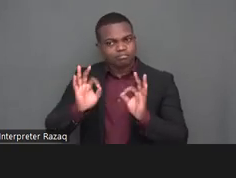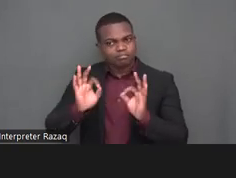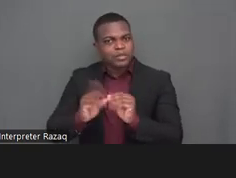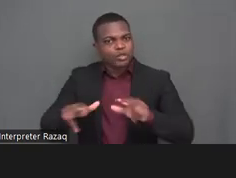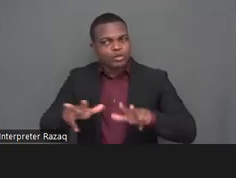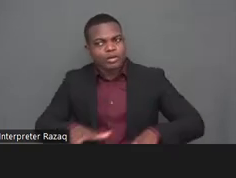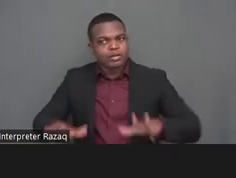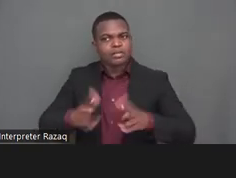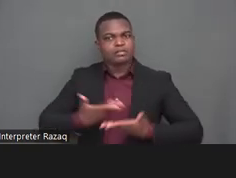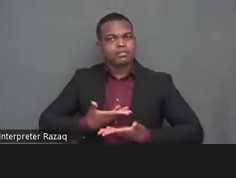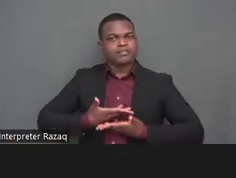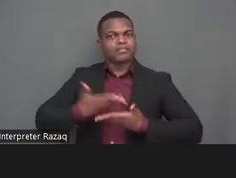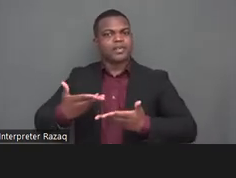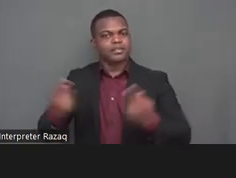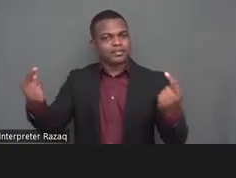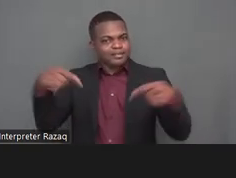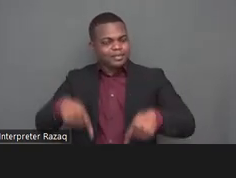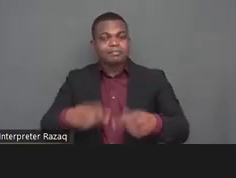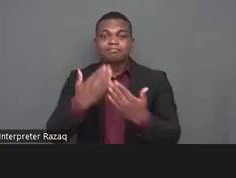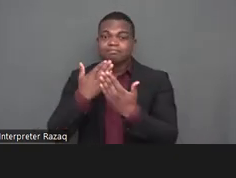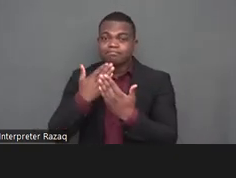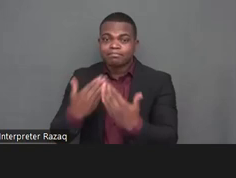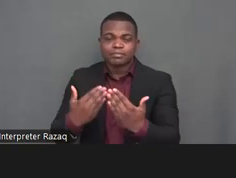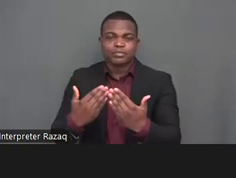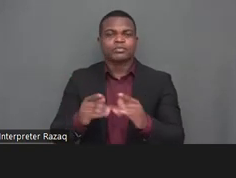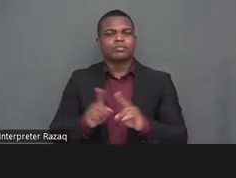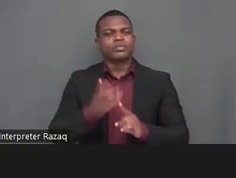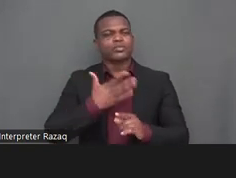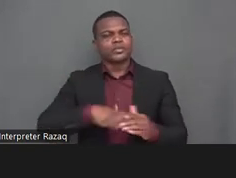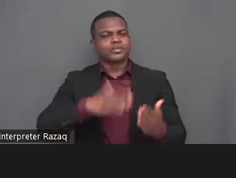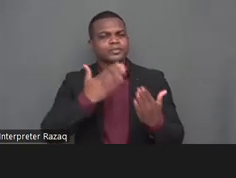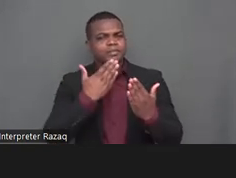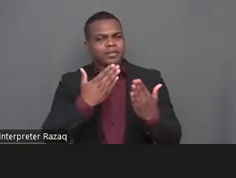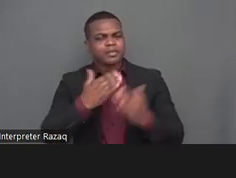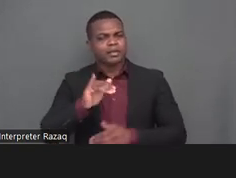great cooperation during finland's two-year presidency of the conference of state parties